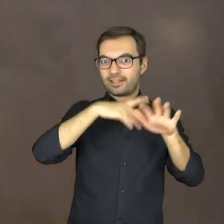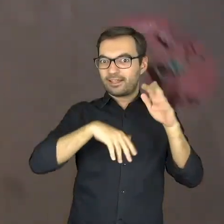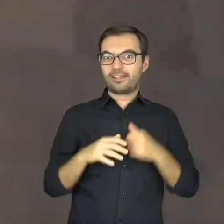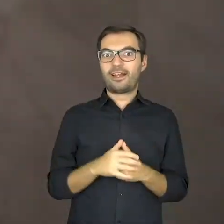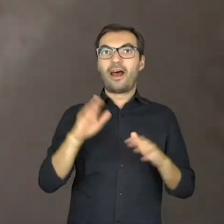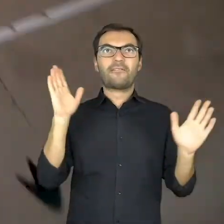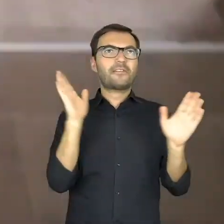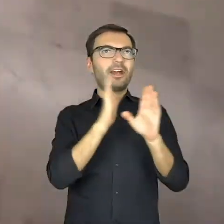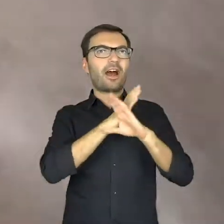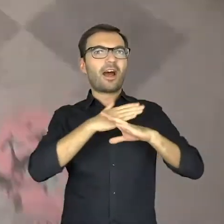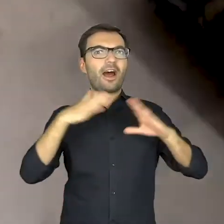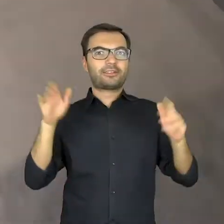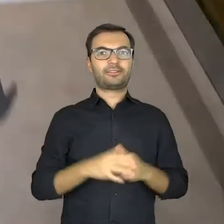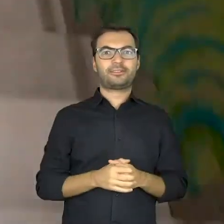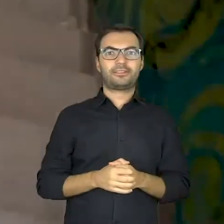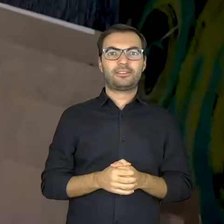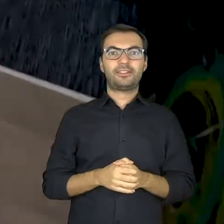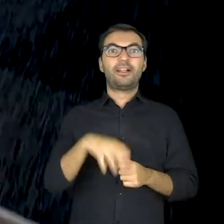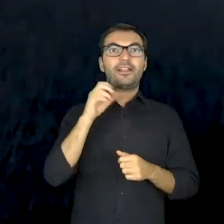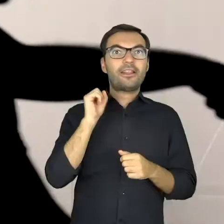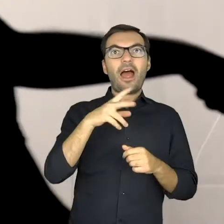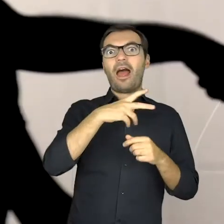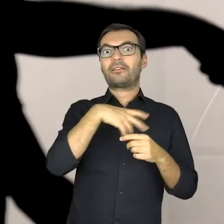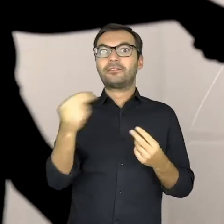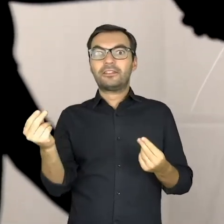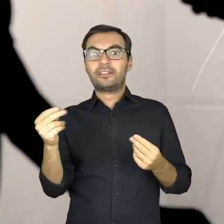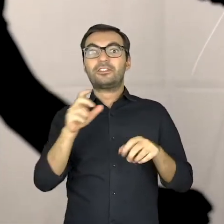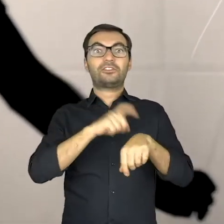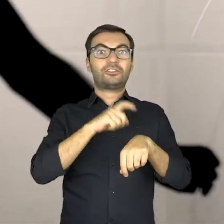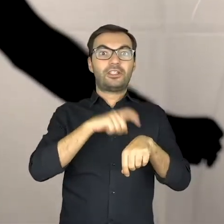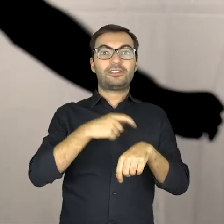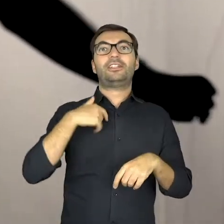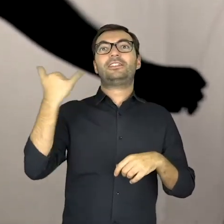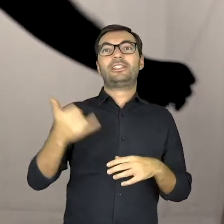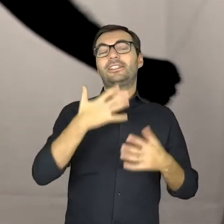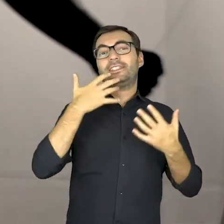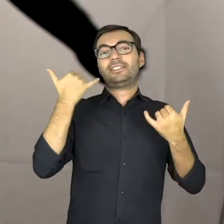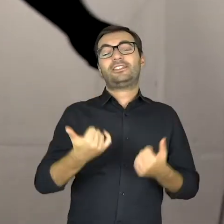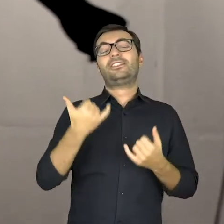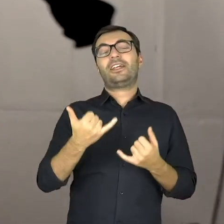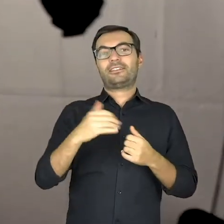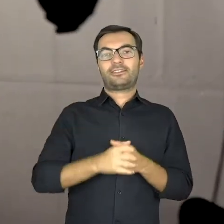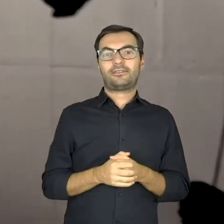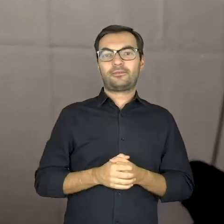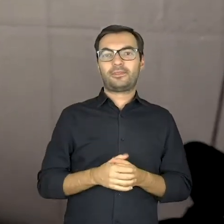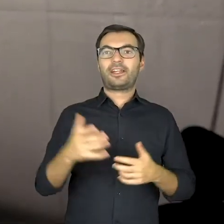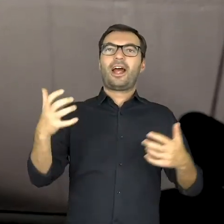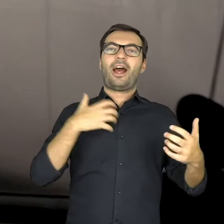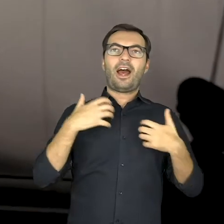Or perhaps it was the wind? To be or not to be? Is time passing or going? How to stay a kid forever? Actor’s goal